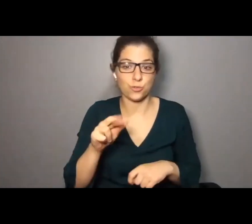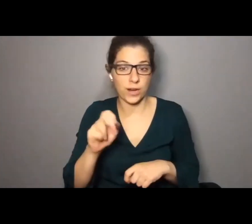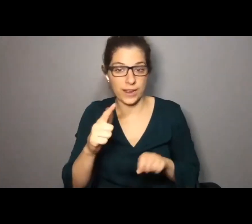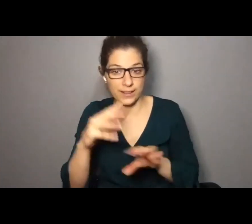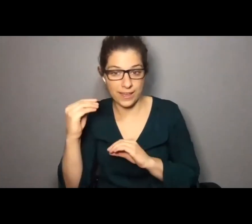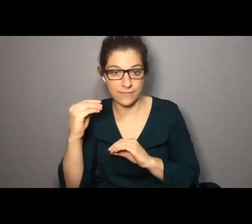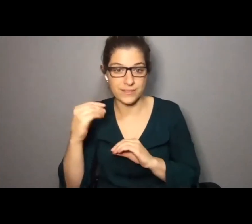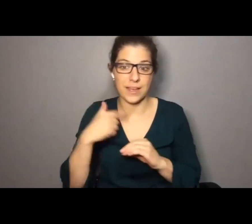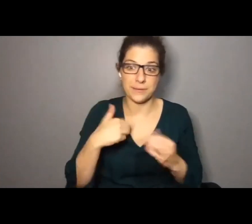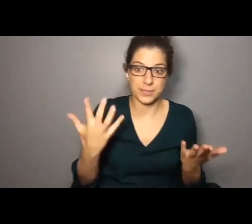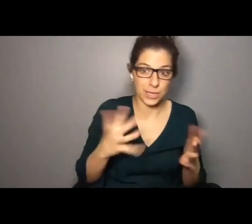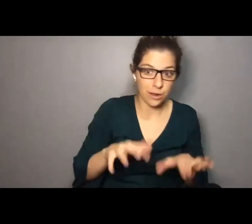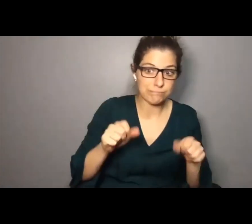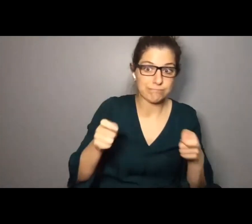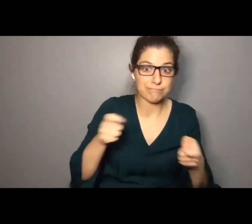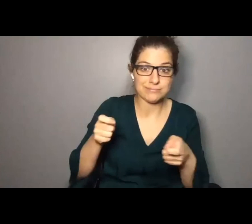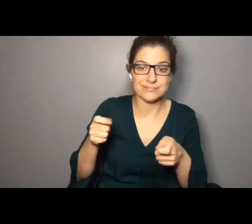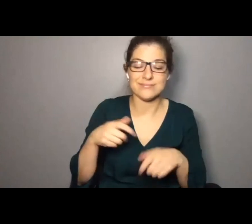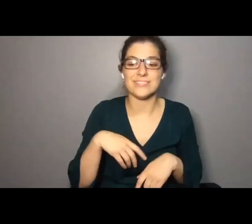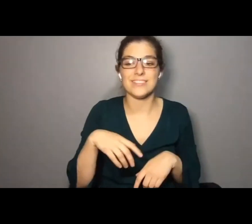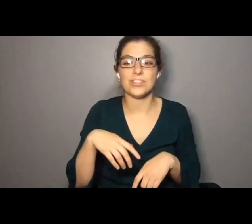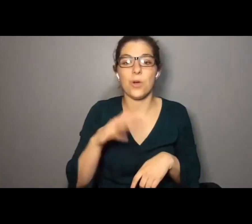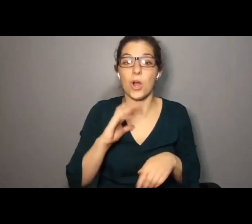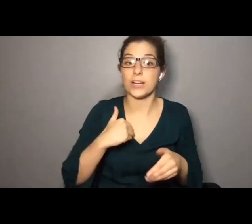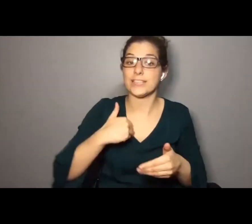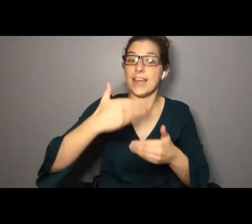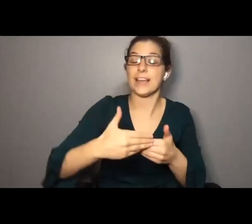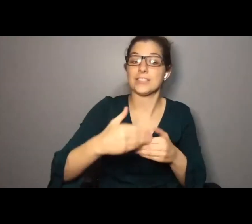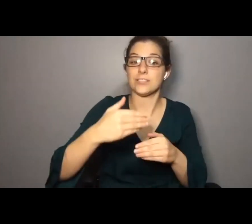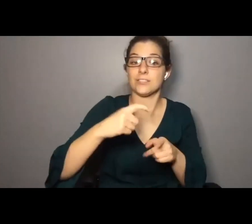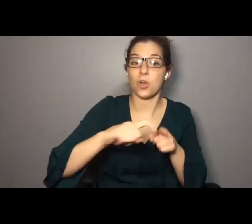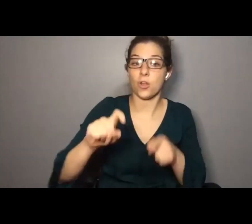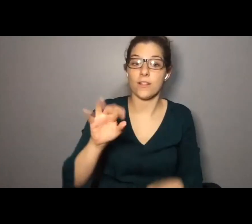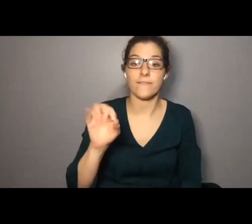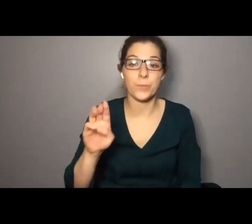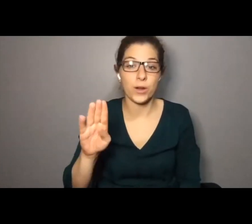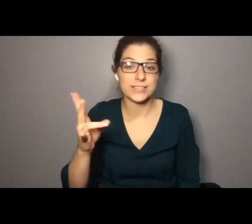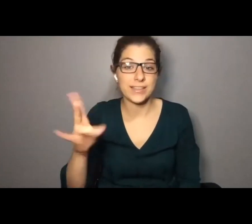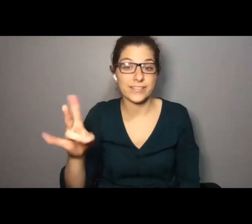left. I'm here holding down the fort. So our next call is slated for February 17th. But